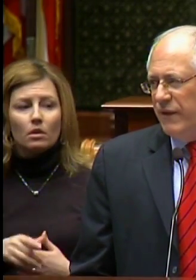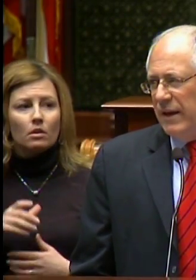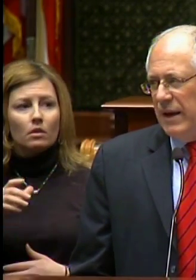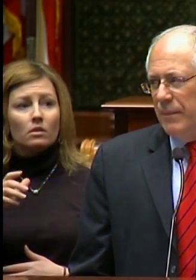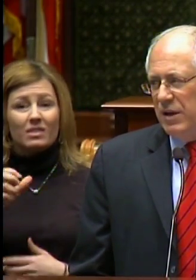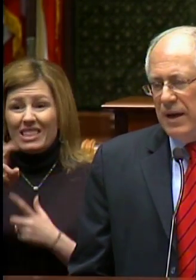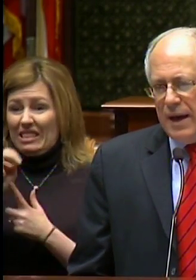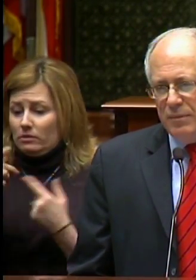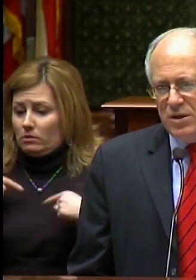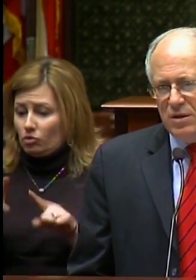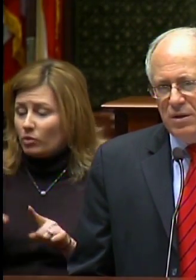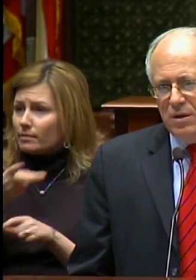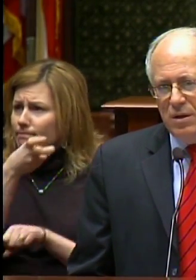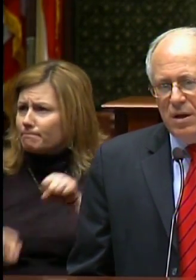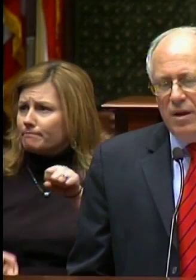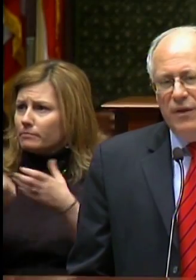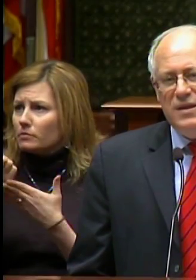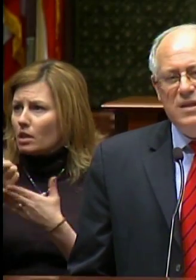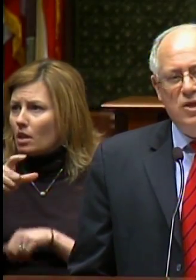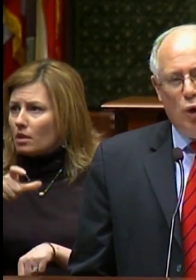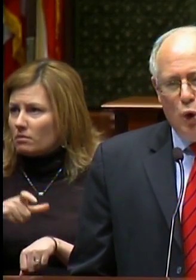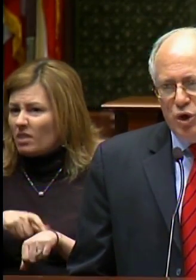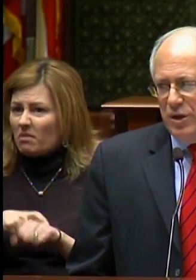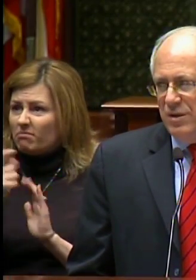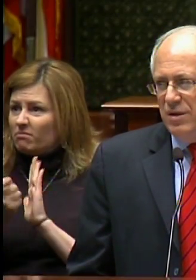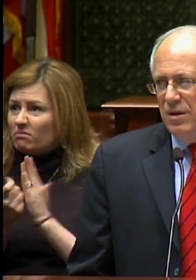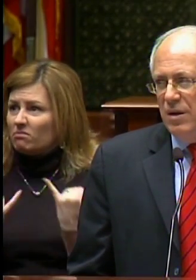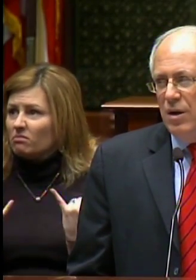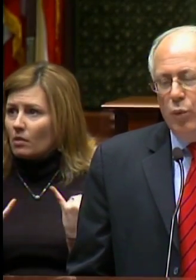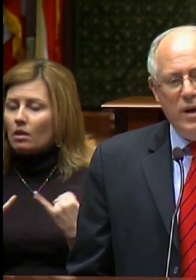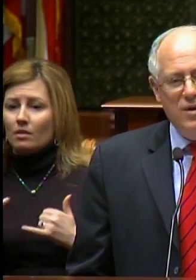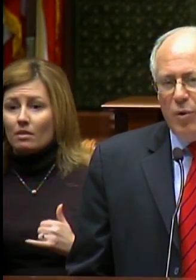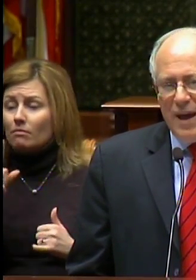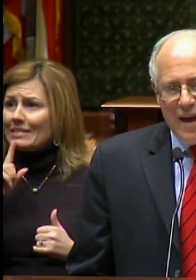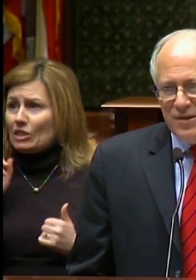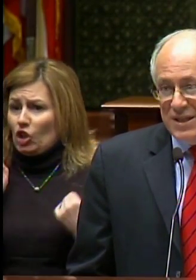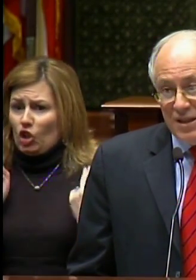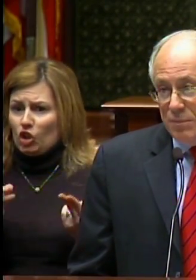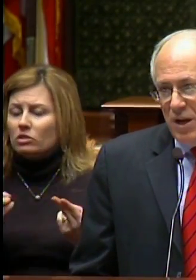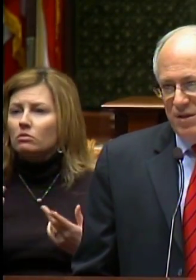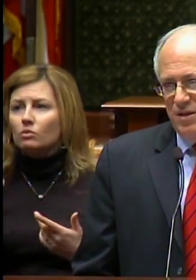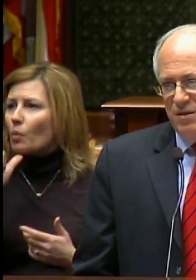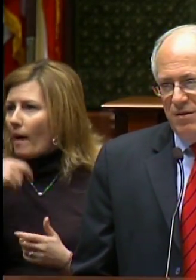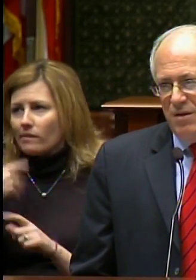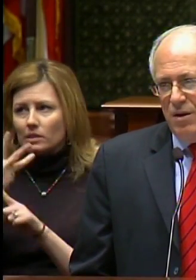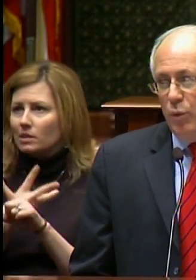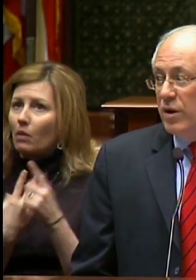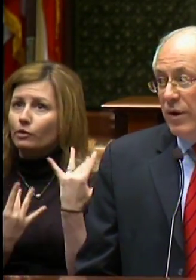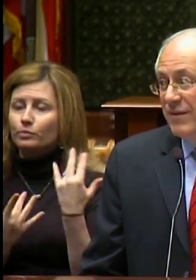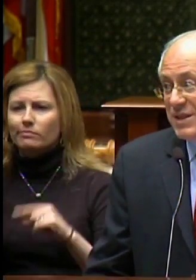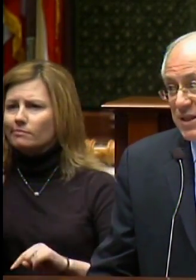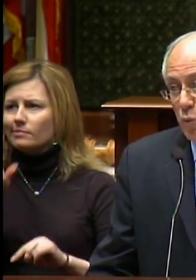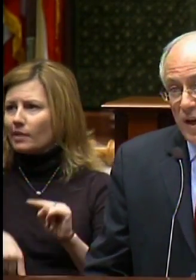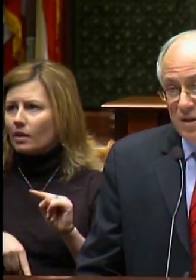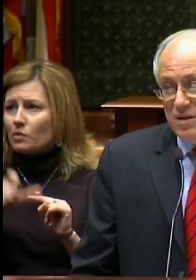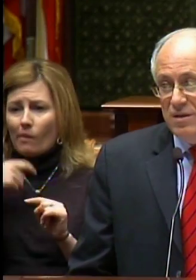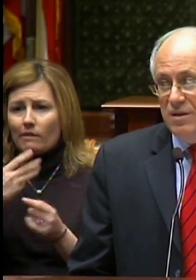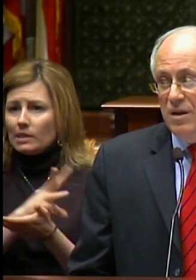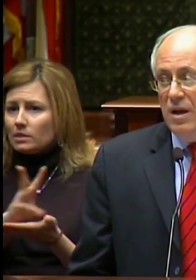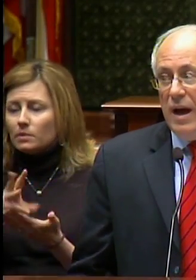economic times. This is urgent. We don't have six months. We don't have six weeks.